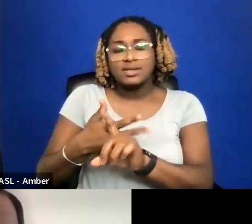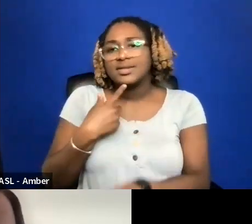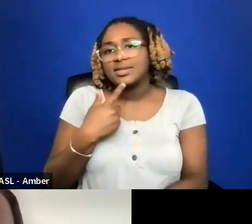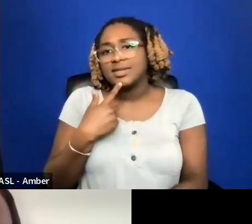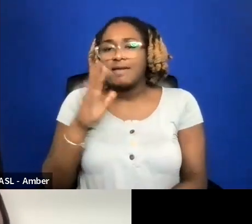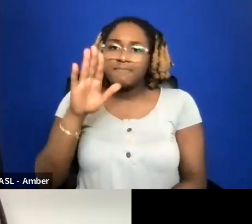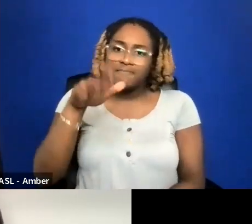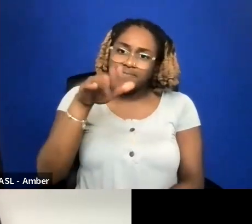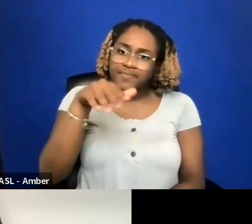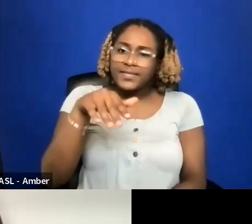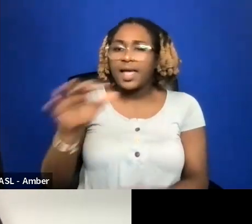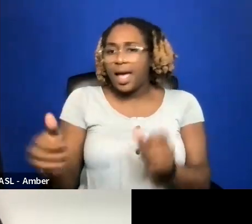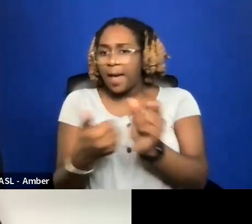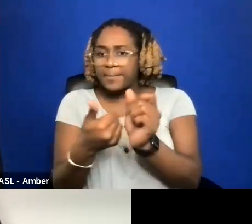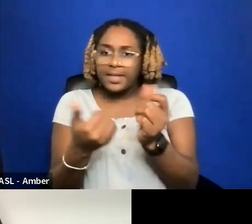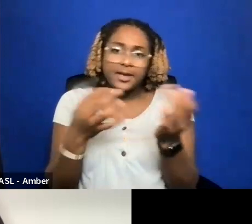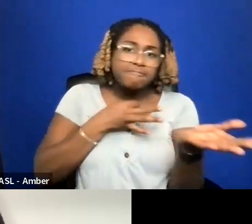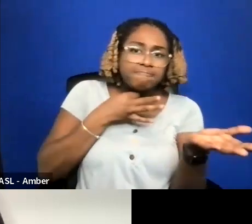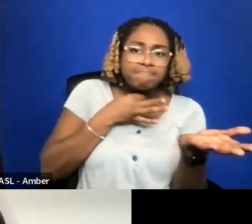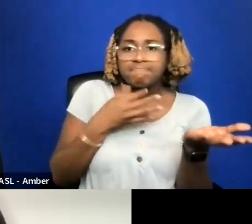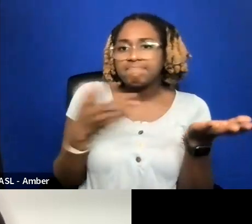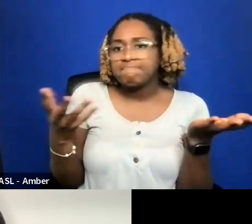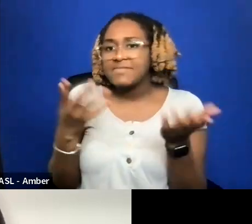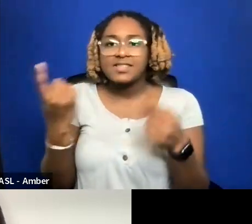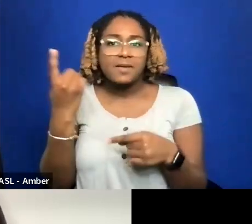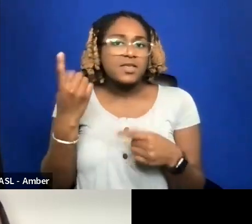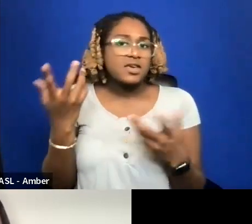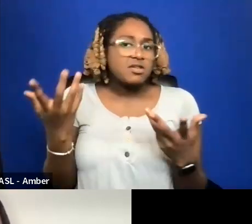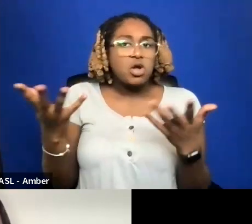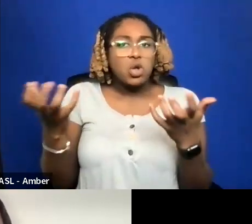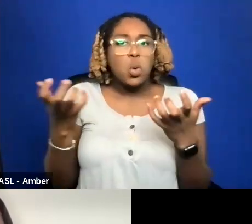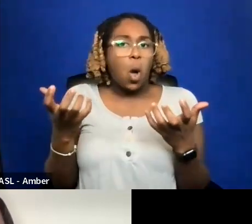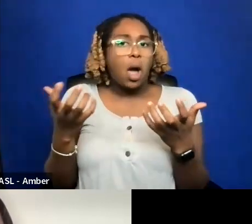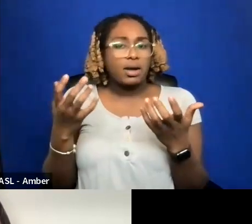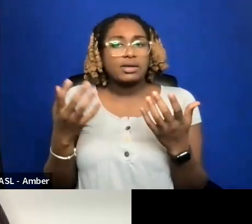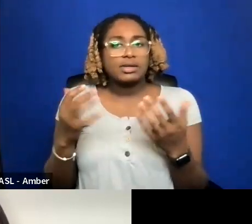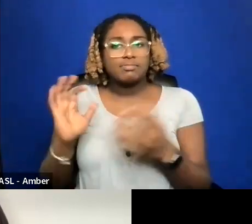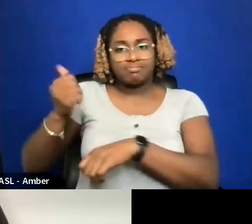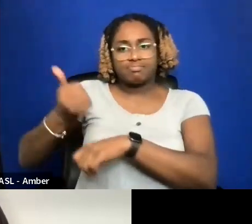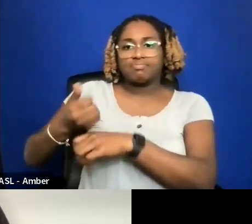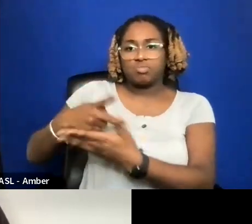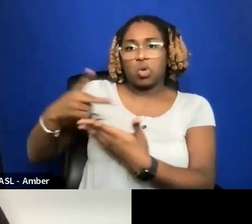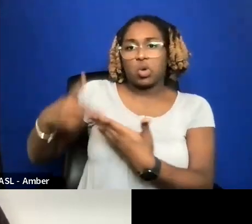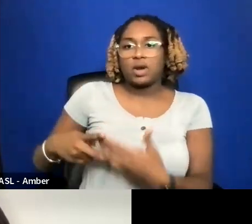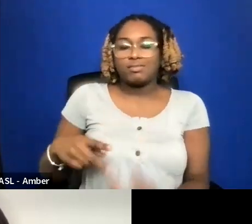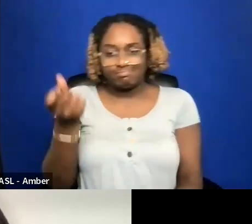JUST WONDERING IF THIS IS SOMETHING THAT YOU WOULD PROGRAM. GOT IT. THANK YOU SO MUCH.